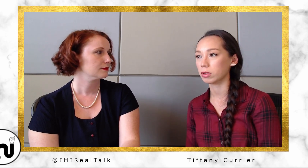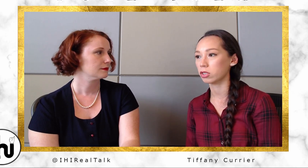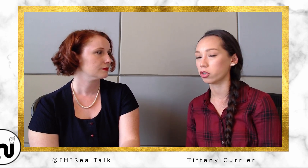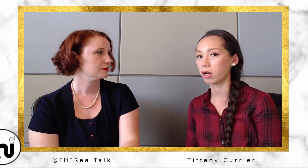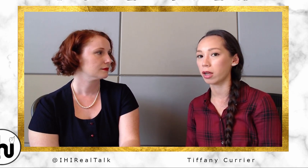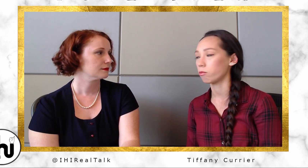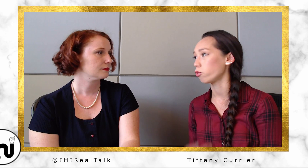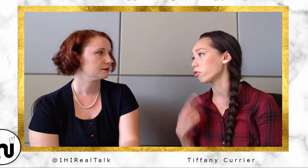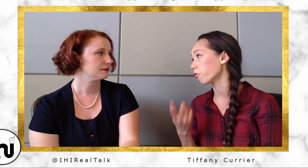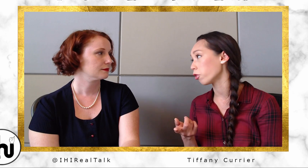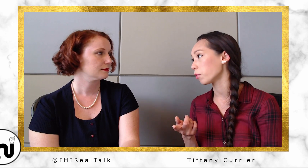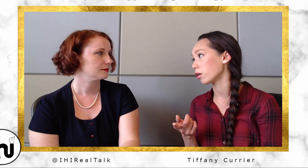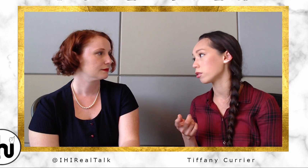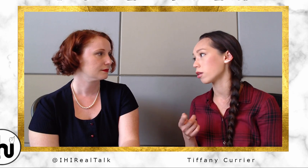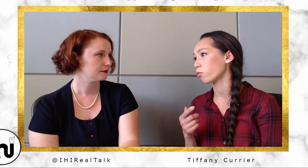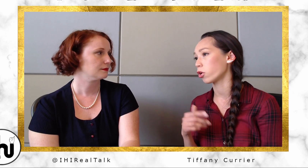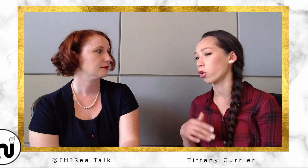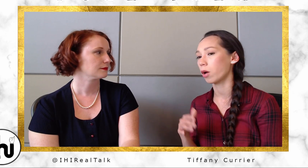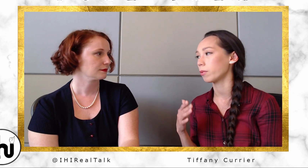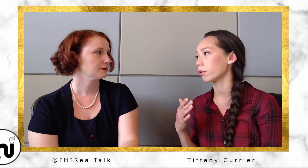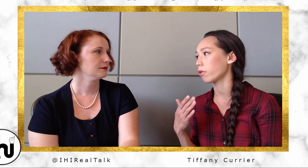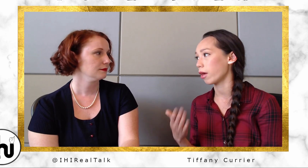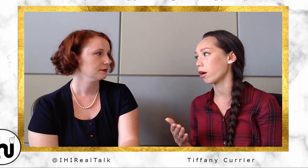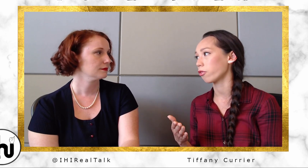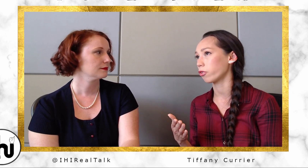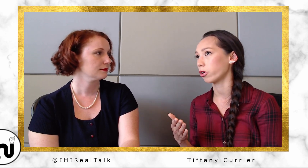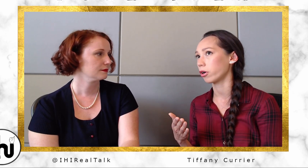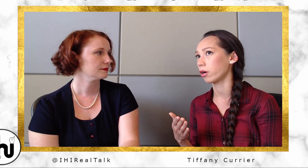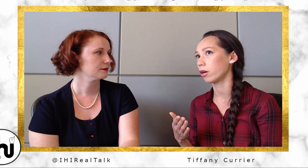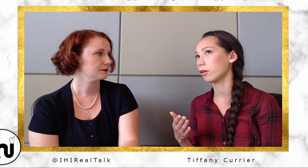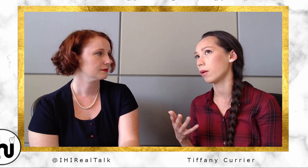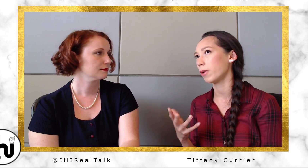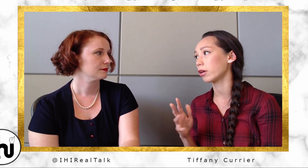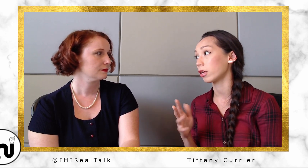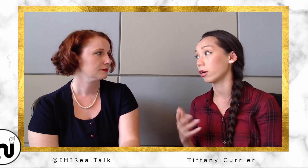sister and I moved to the Philippines, and we grew up there for about a year.